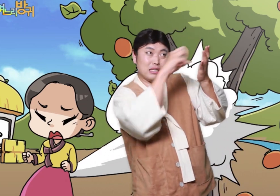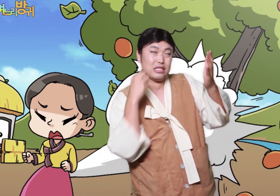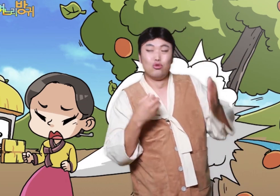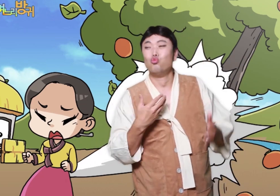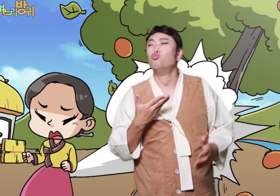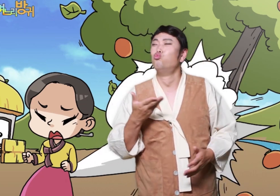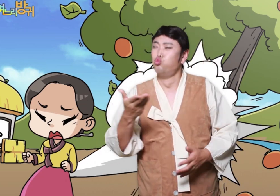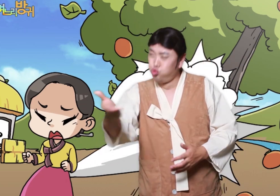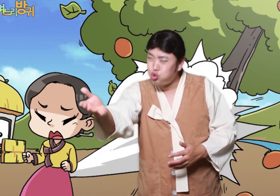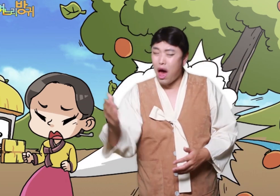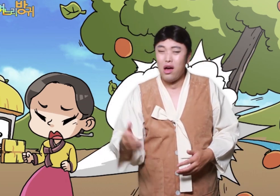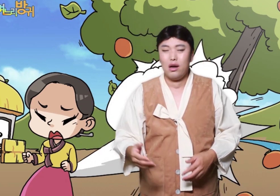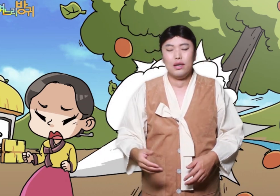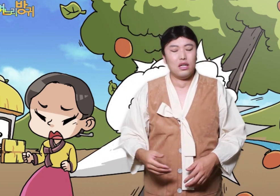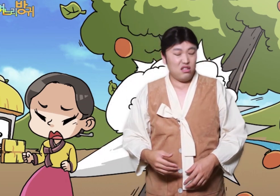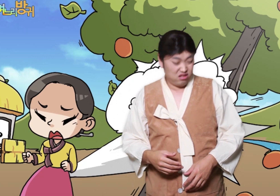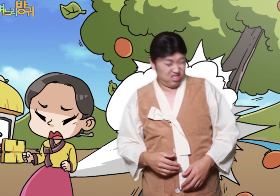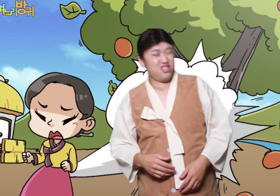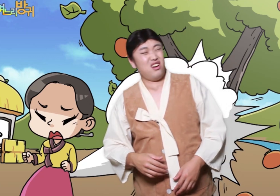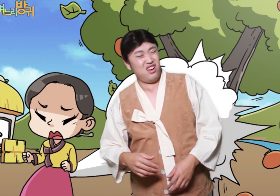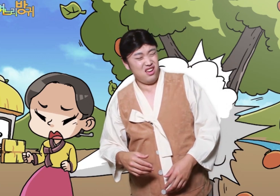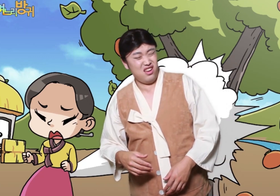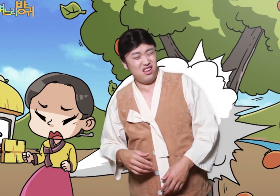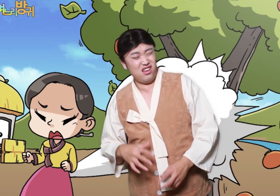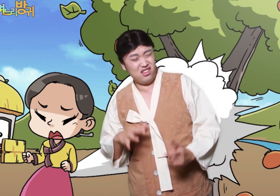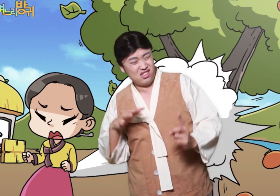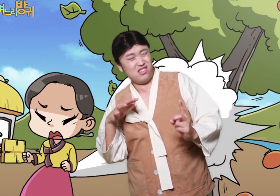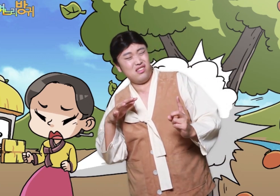"I could."